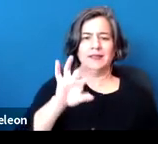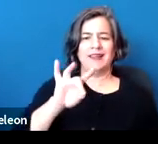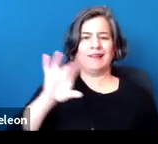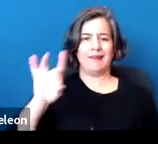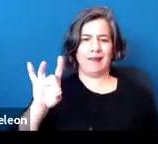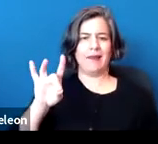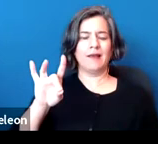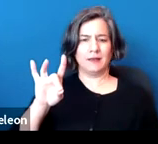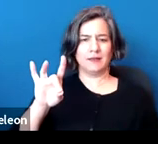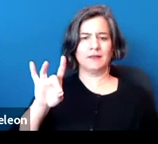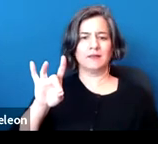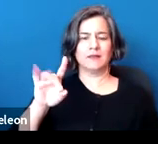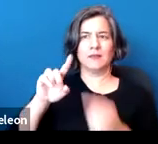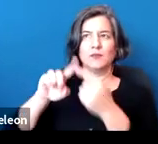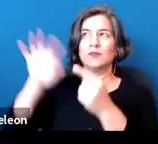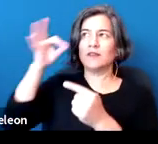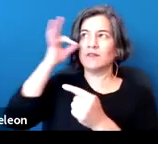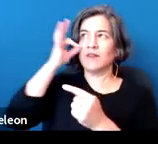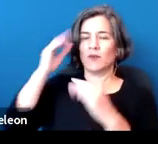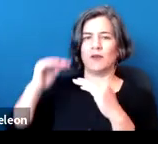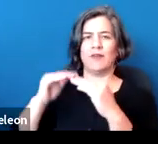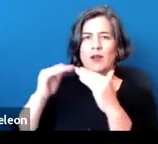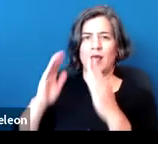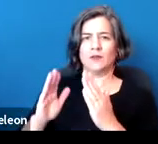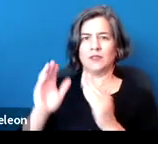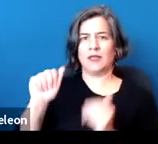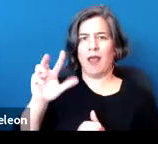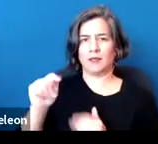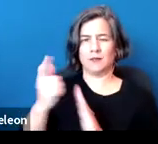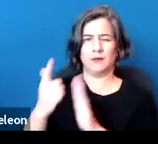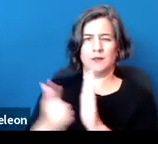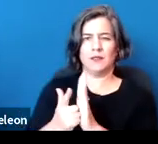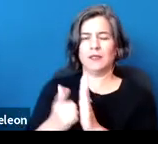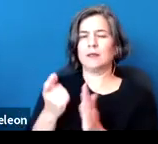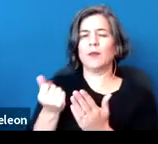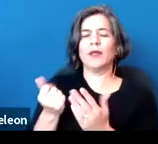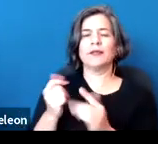to the federal Fair Housing Act, has a slightly different history.